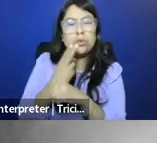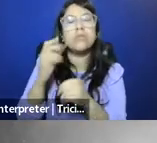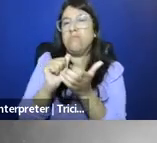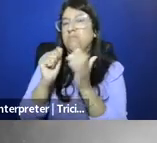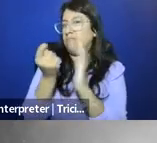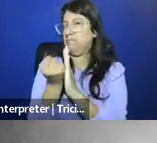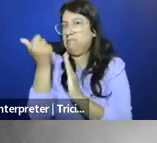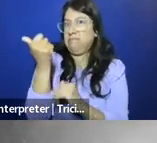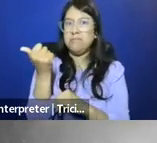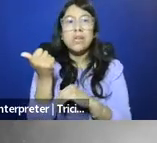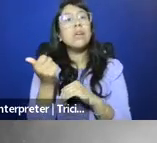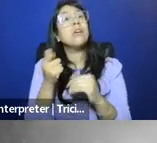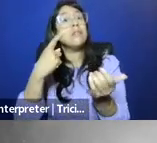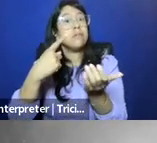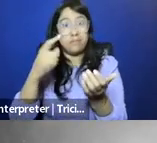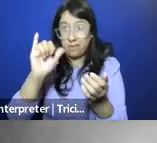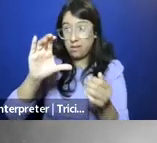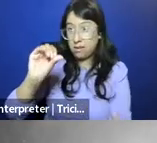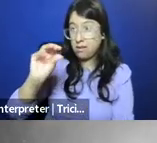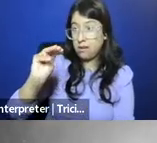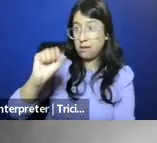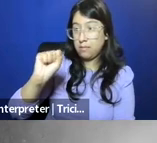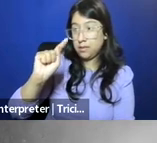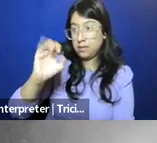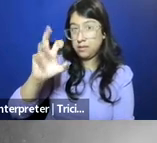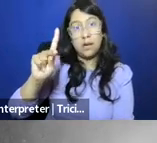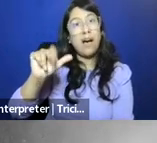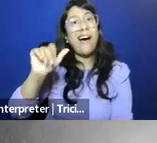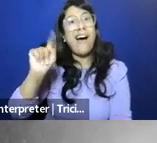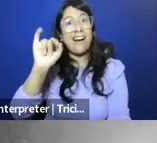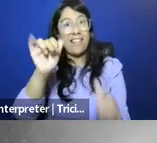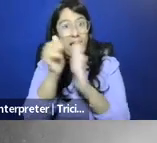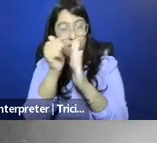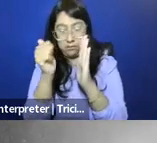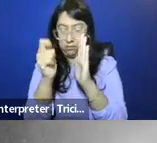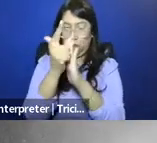In fact, the coverage of the Comstock Act was expanded in 1996,